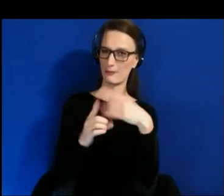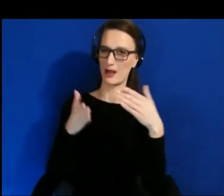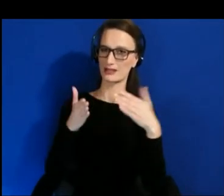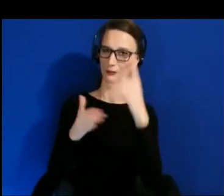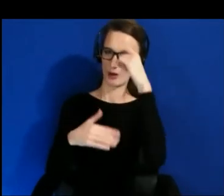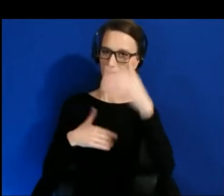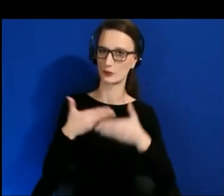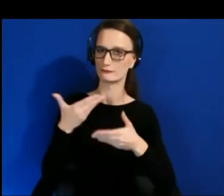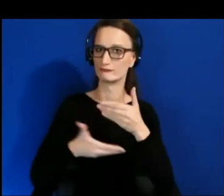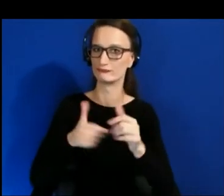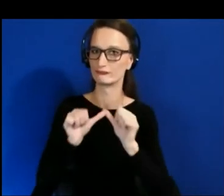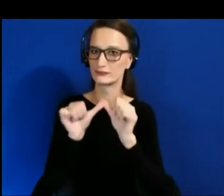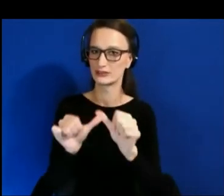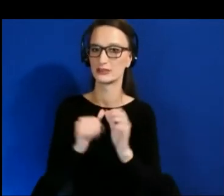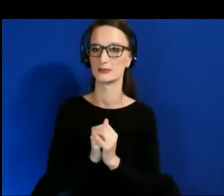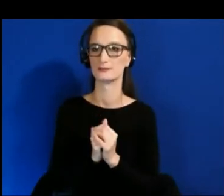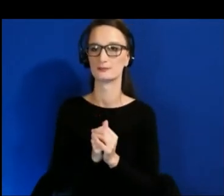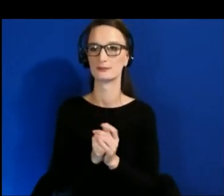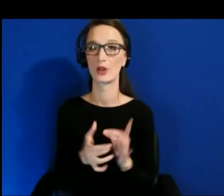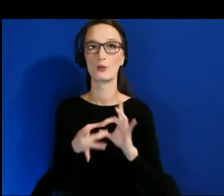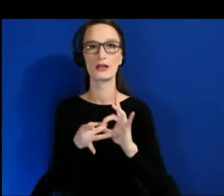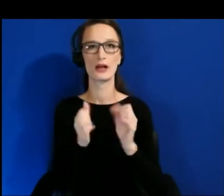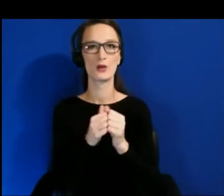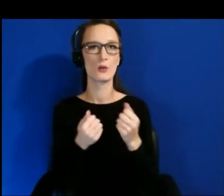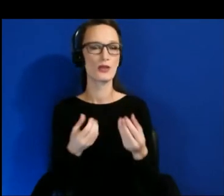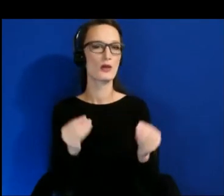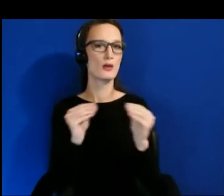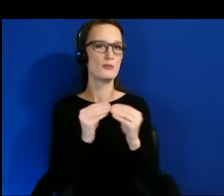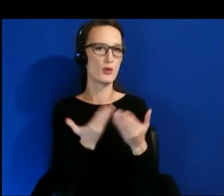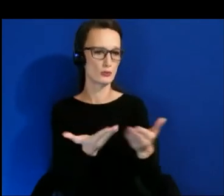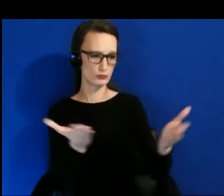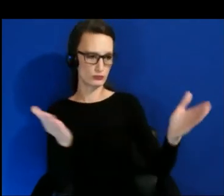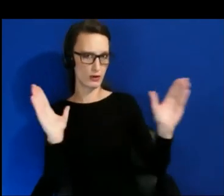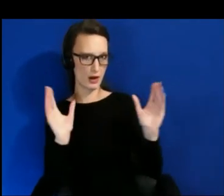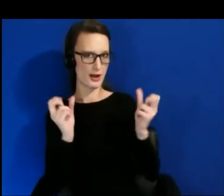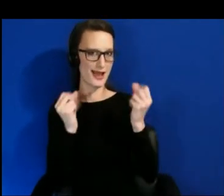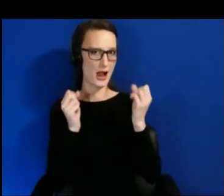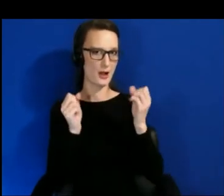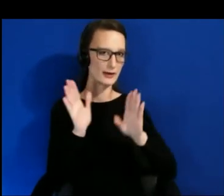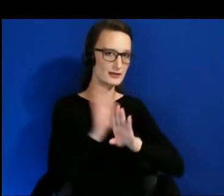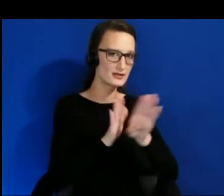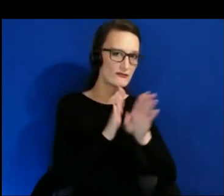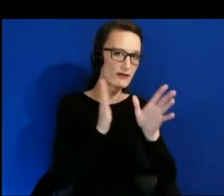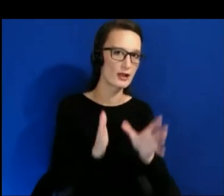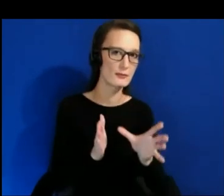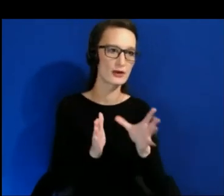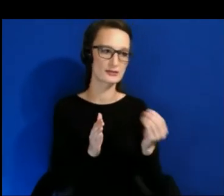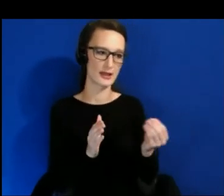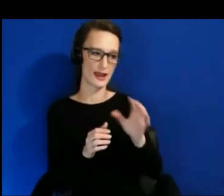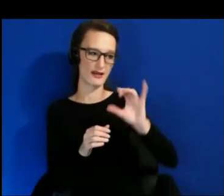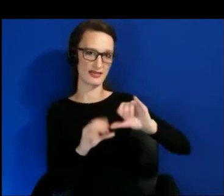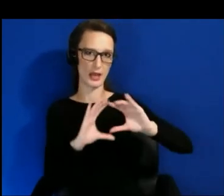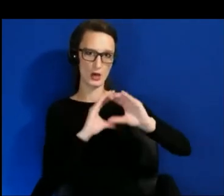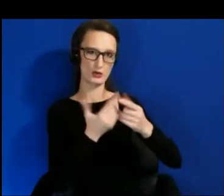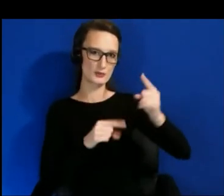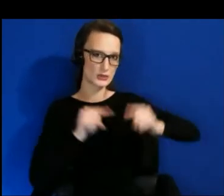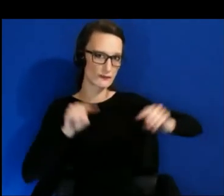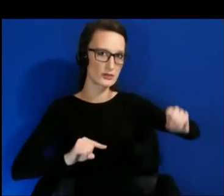In terms of developers, and broadening diversity with our developers, it is what Roland mentions in his last answer.